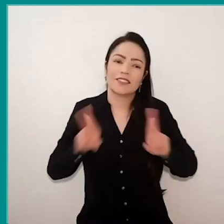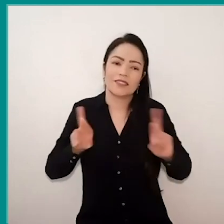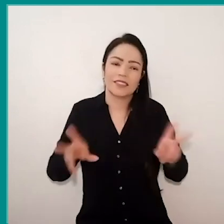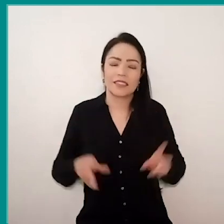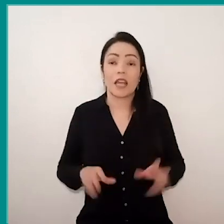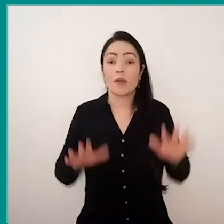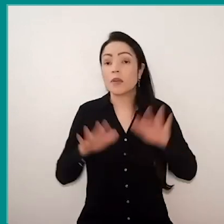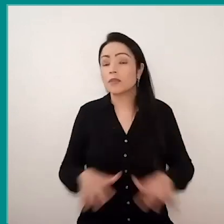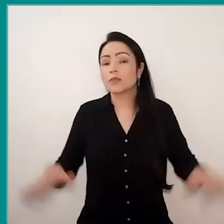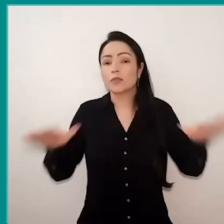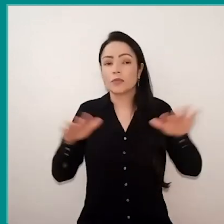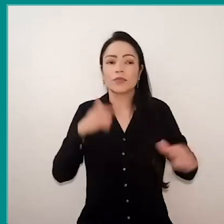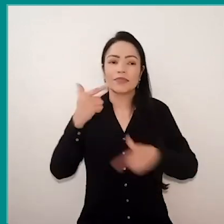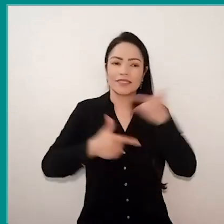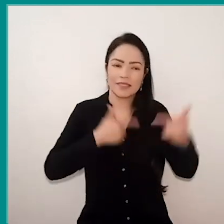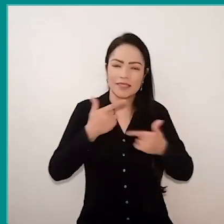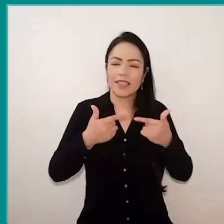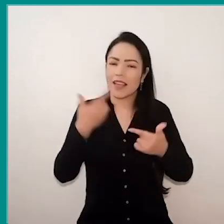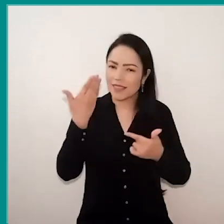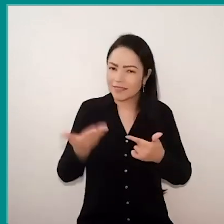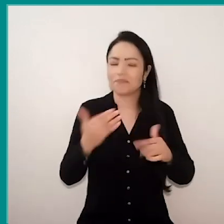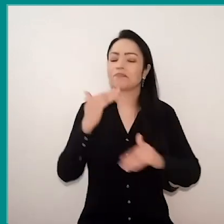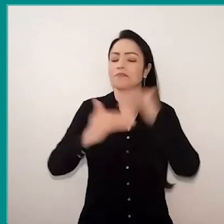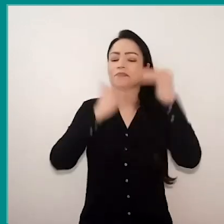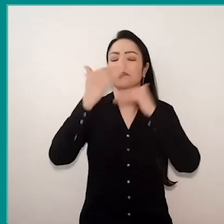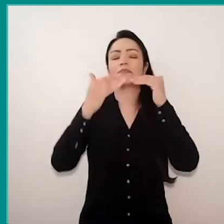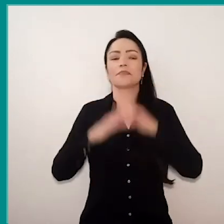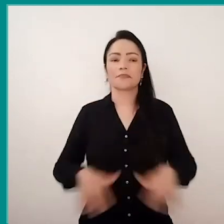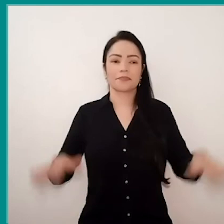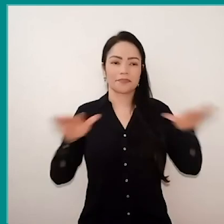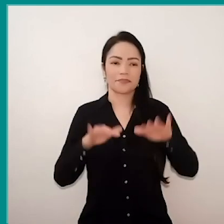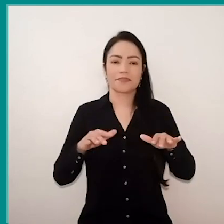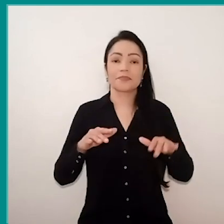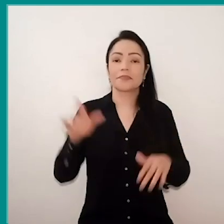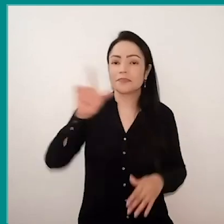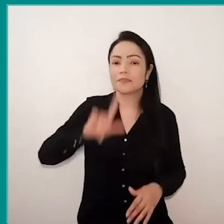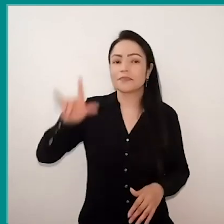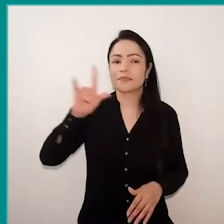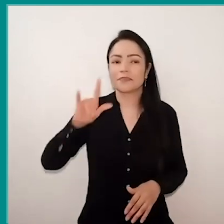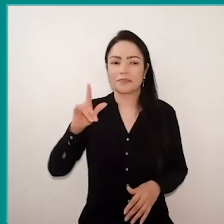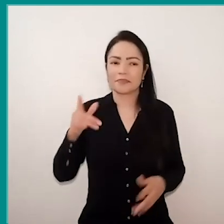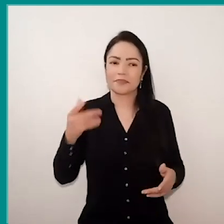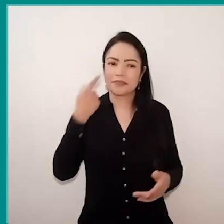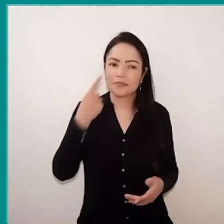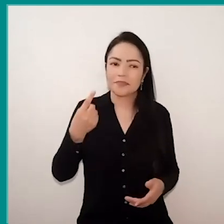works in this perspective of integral development and of course looking at this people, who is a unique subject,